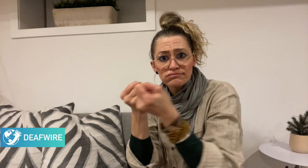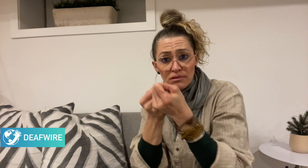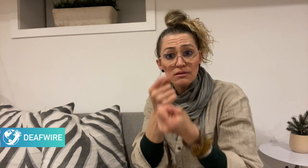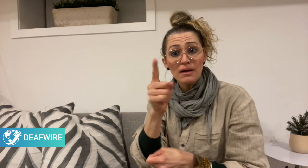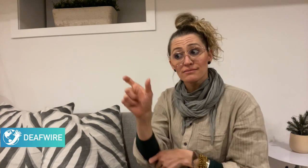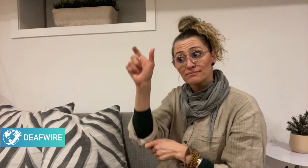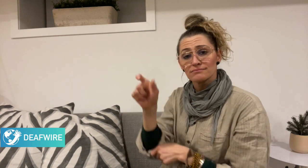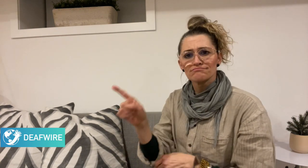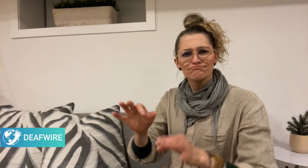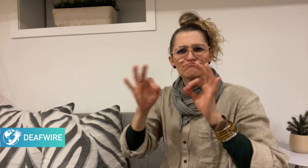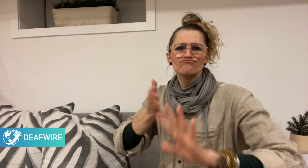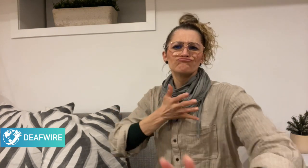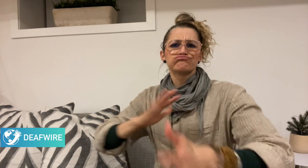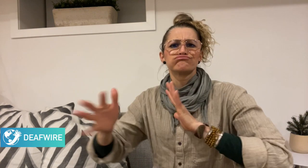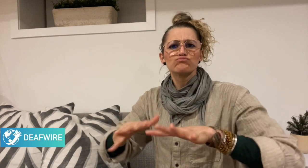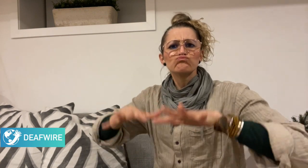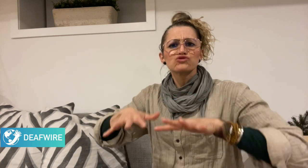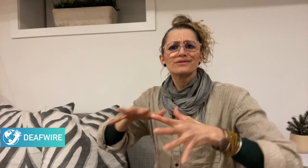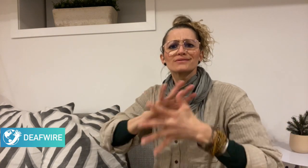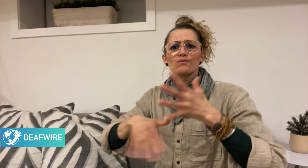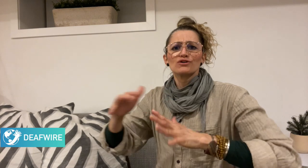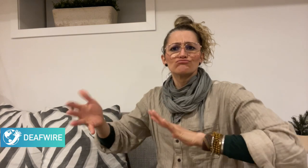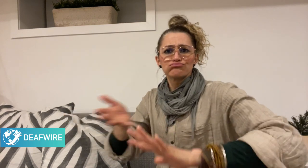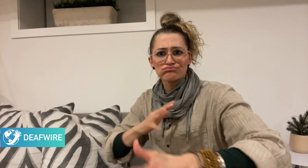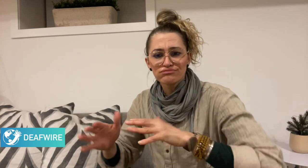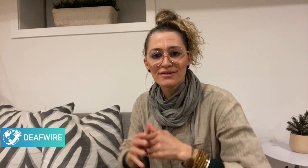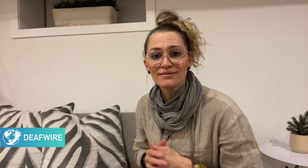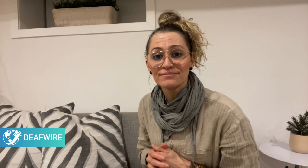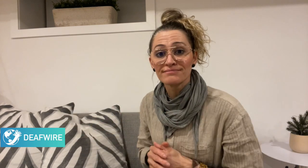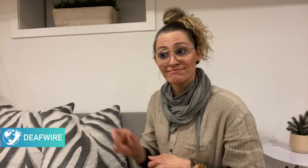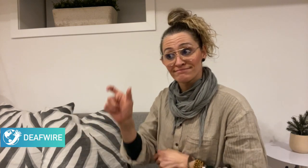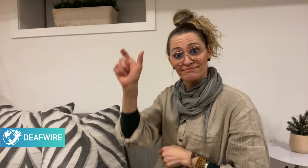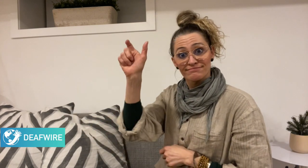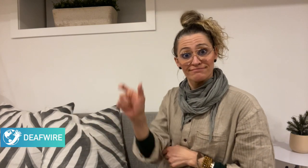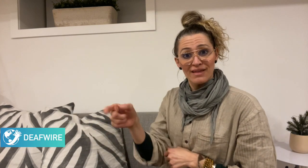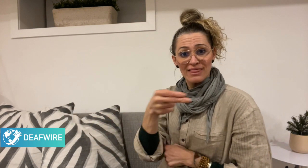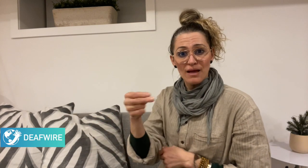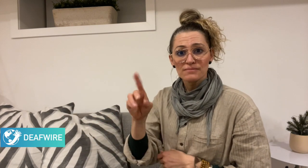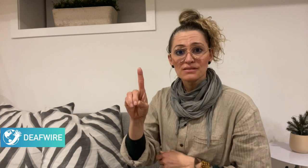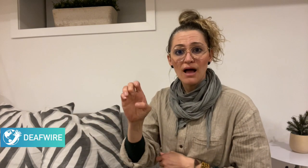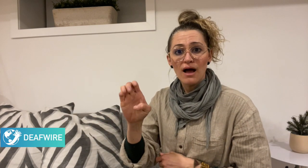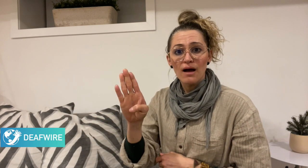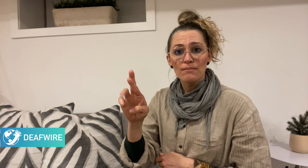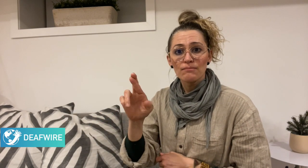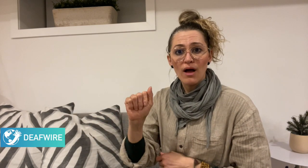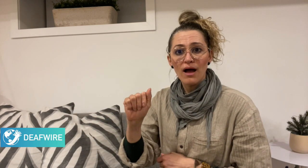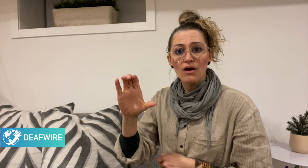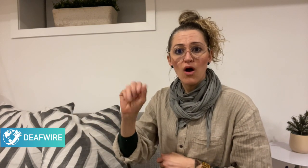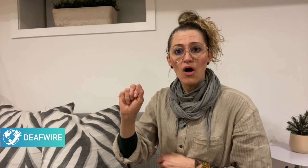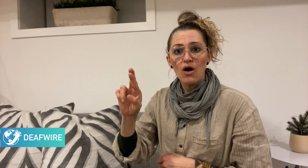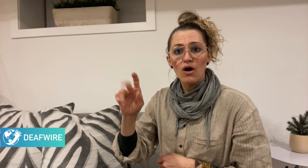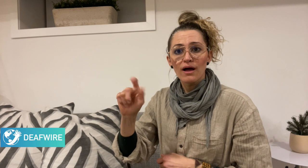in British Sign Language (BSL). Debra Cartlidge, the person